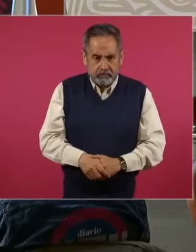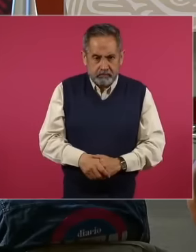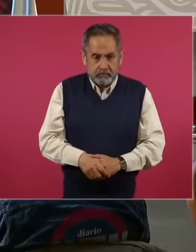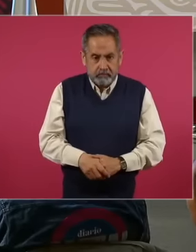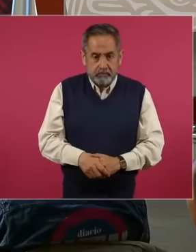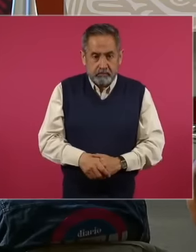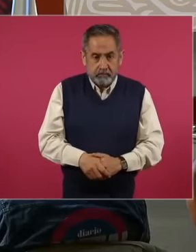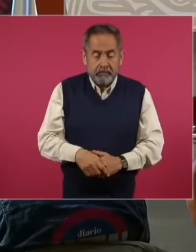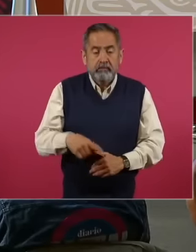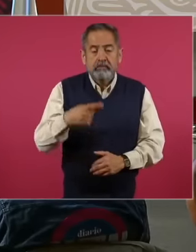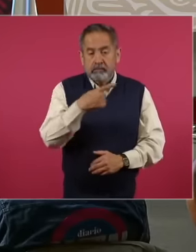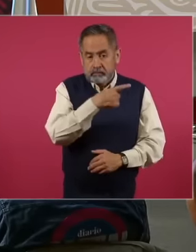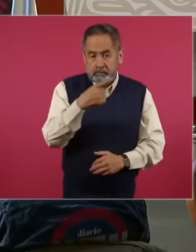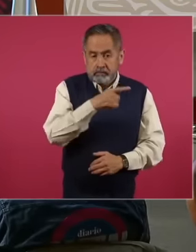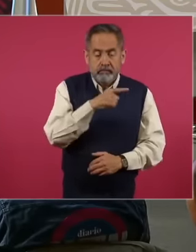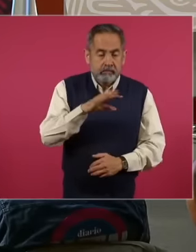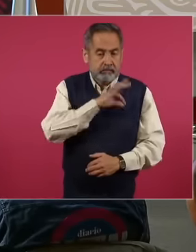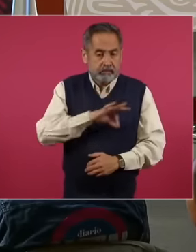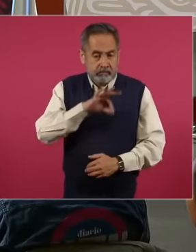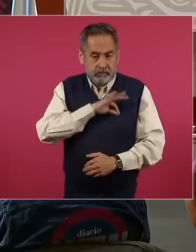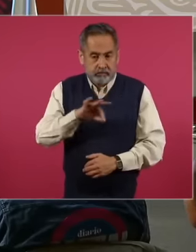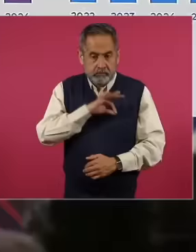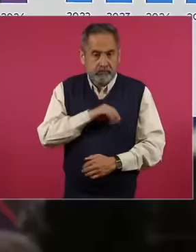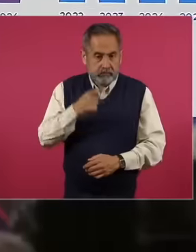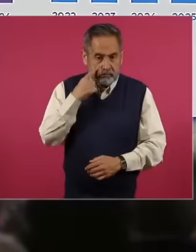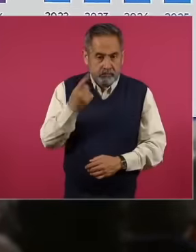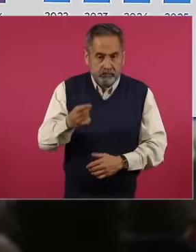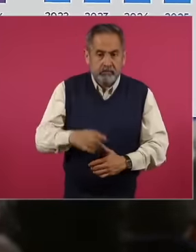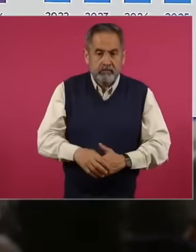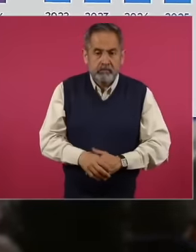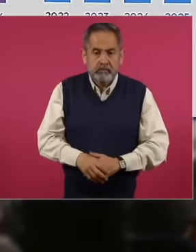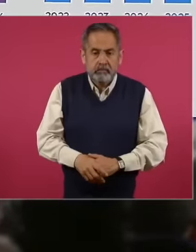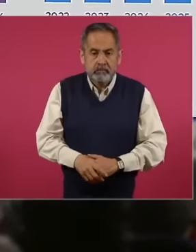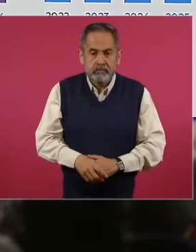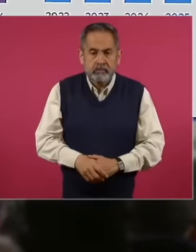commissions and Here the